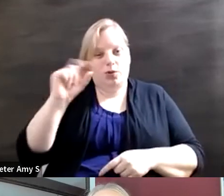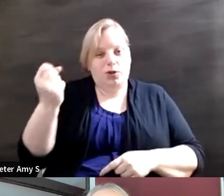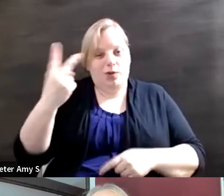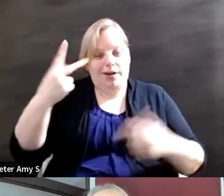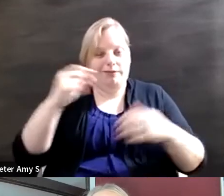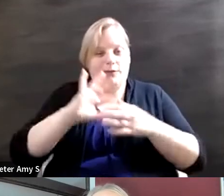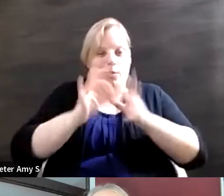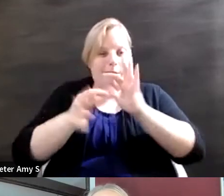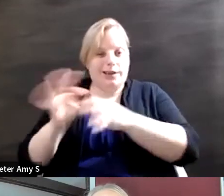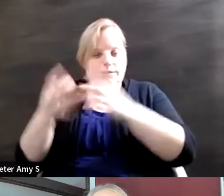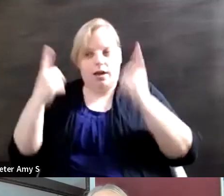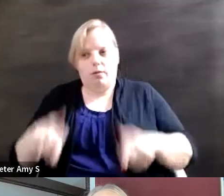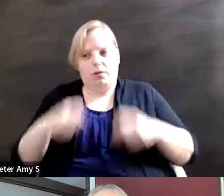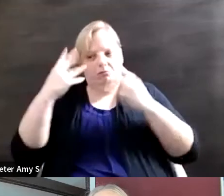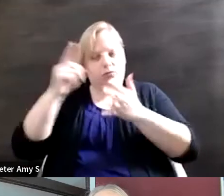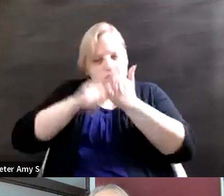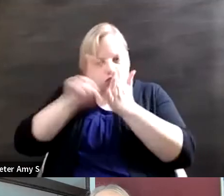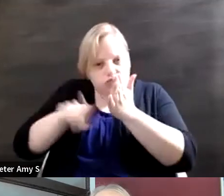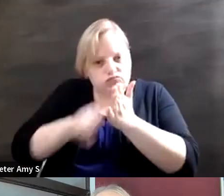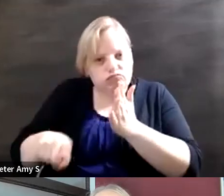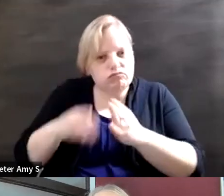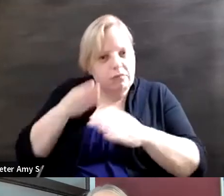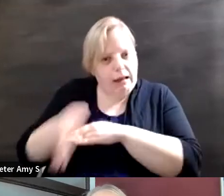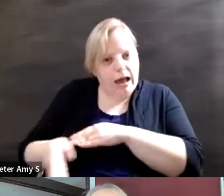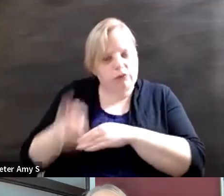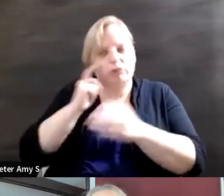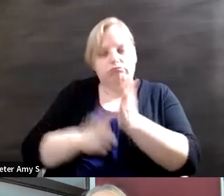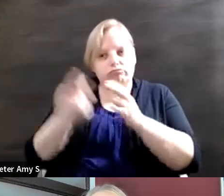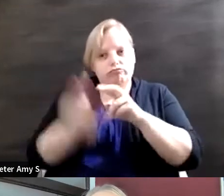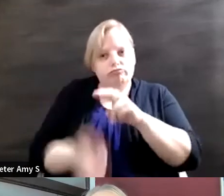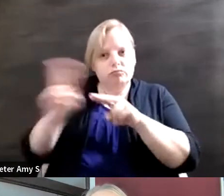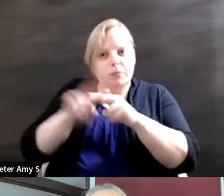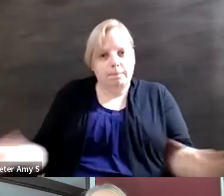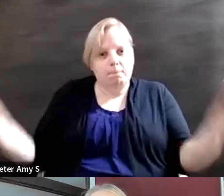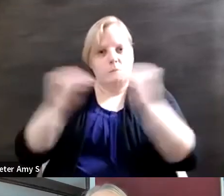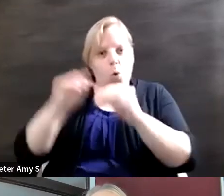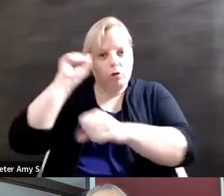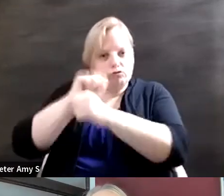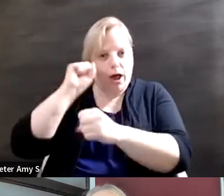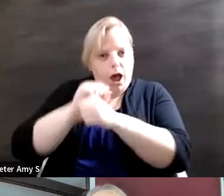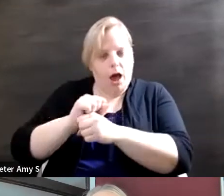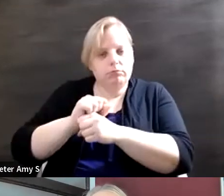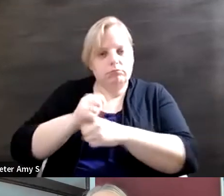research put into it and seen the increase in employment and the change in societal perception